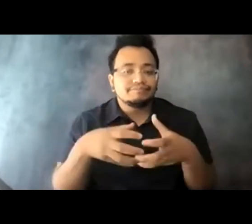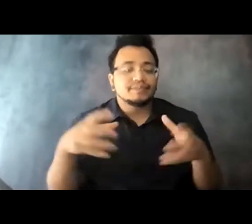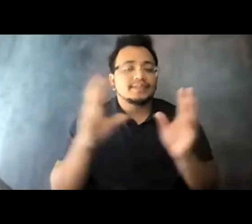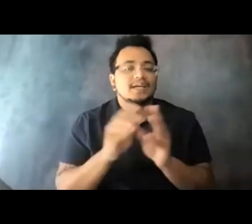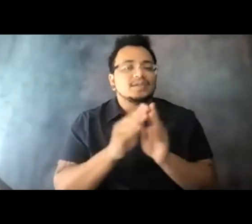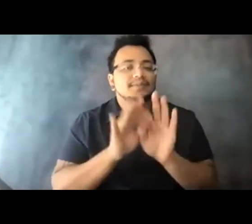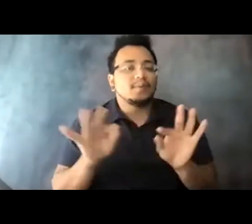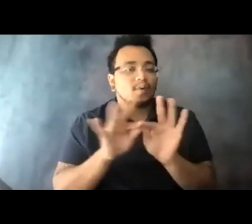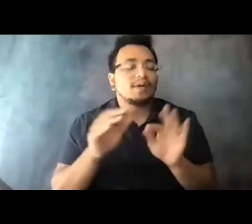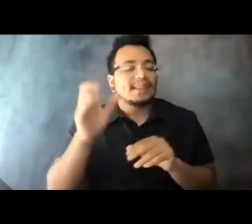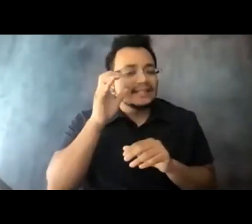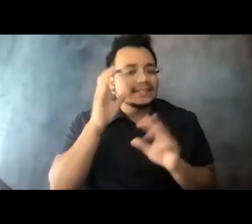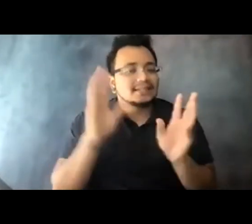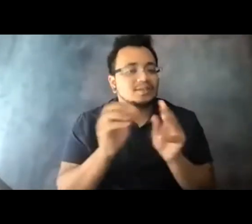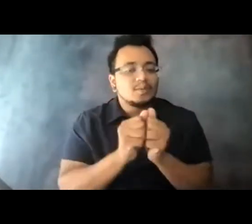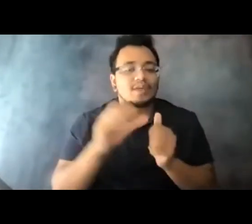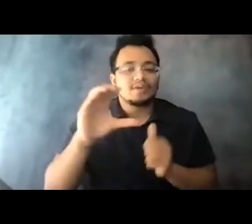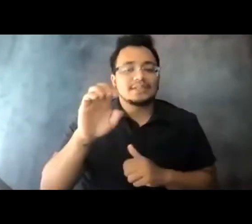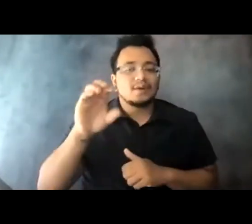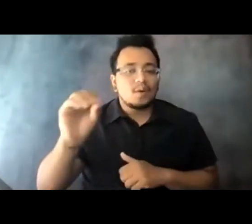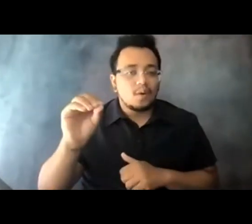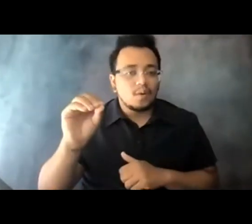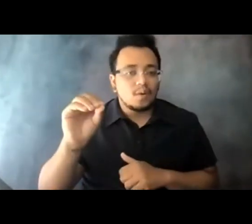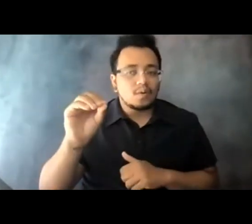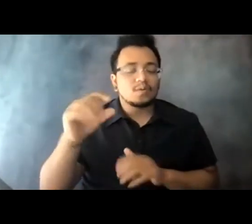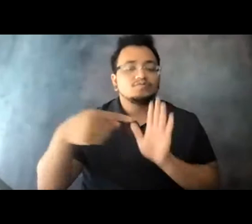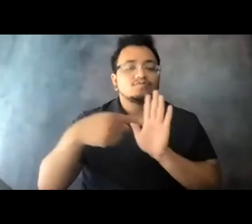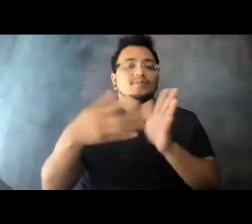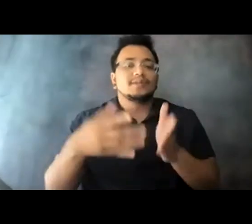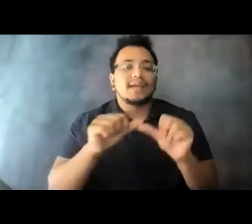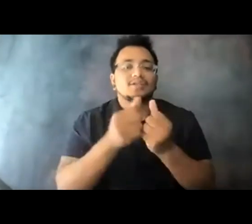15:10:16 mostly with our CEOs representing agencies all around the country and we've